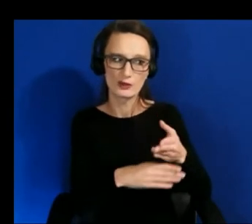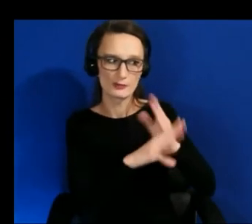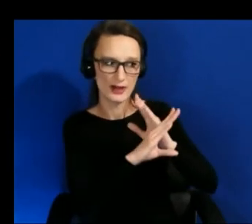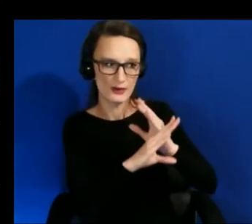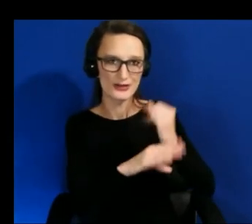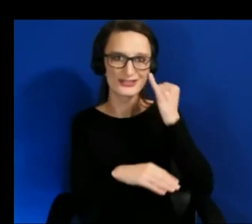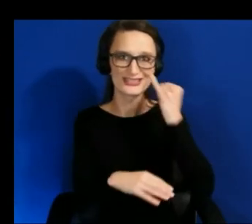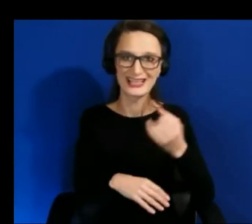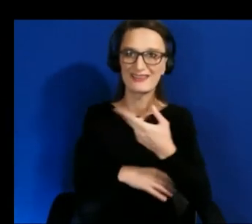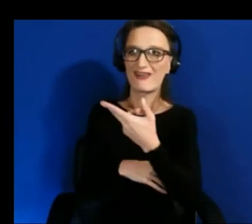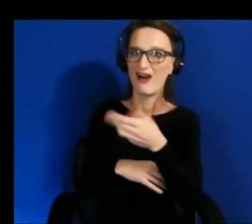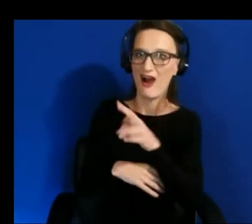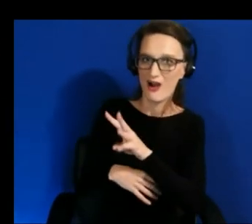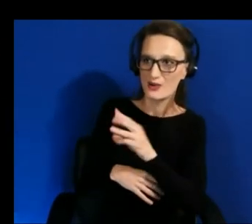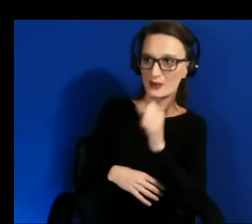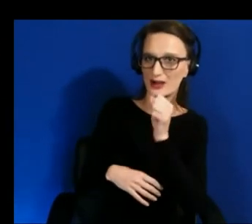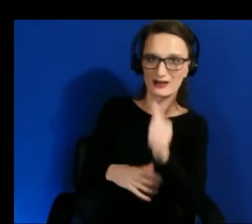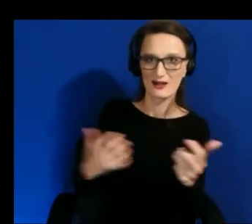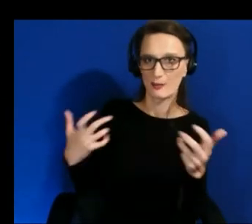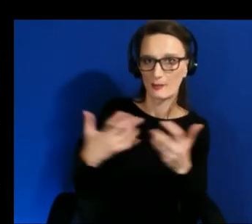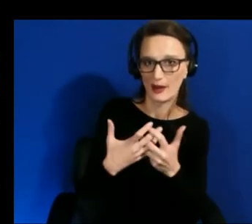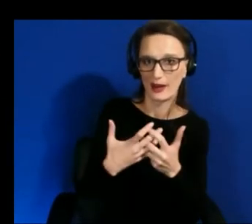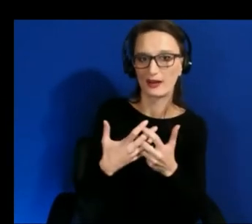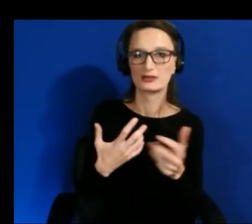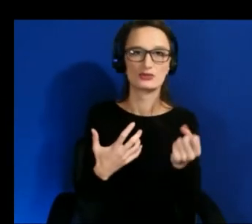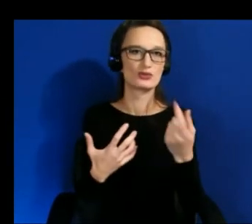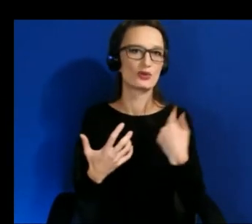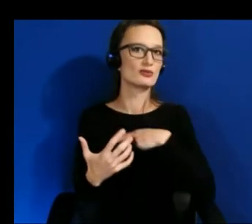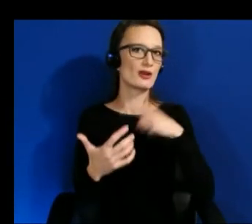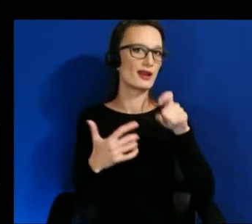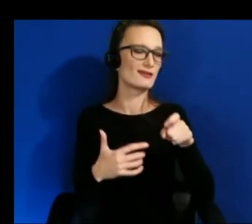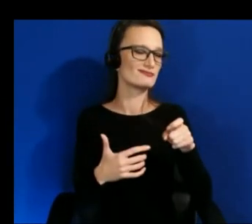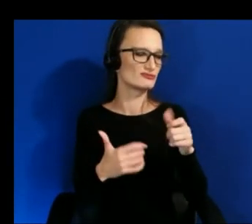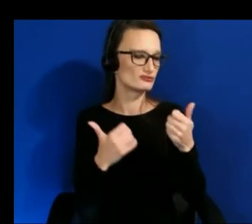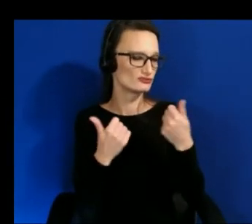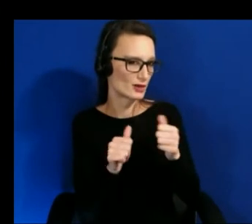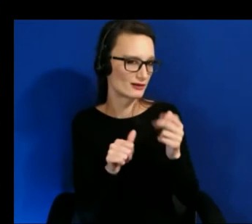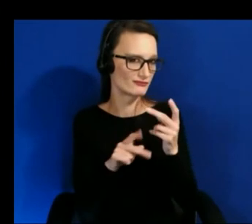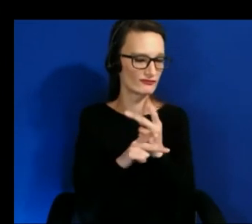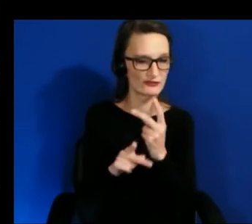that we did there to try to understand like how could we with like just a single controller input